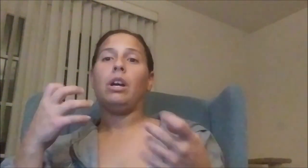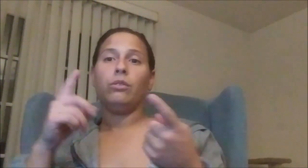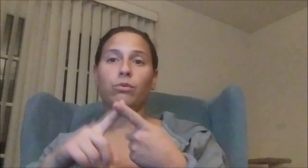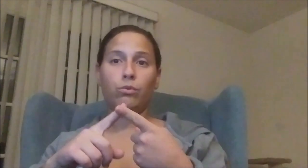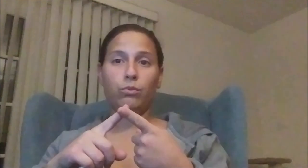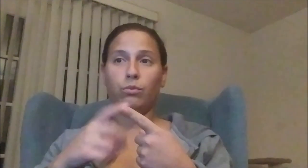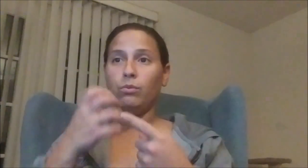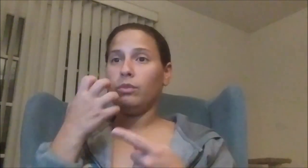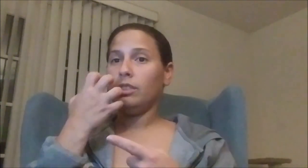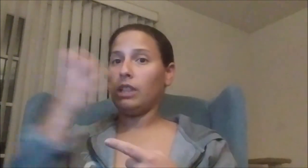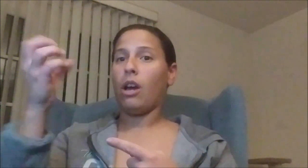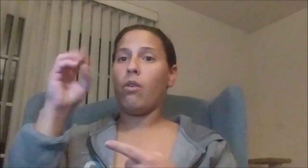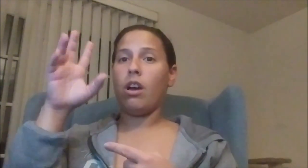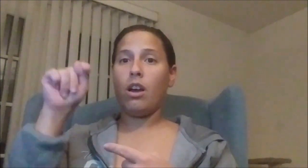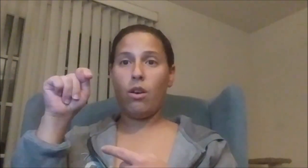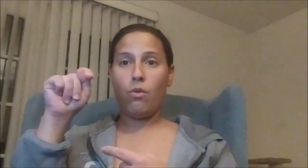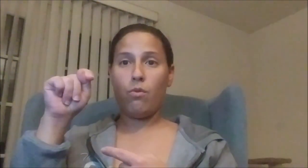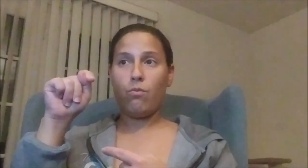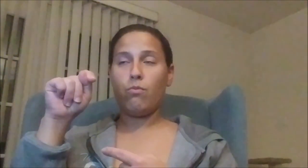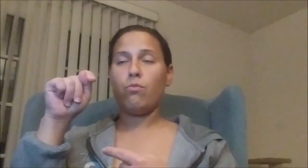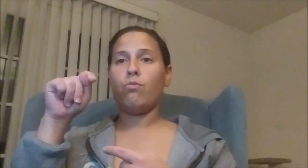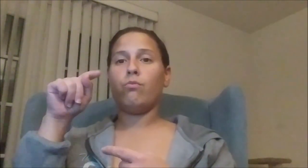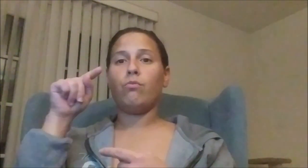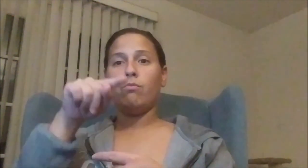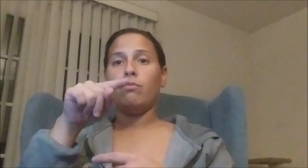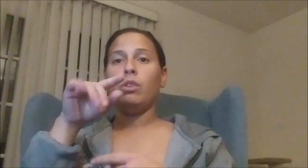I want to give a shout-out: